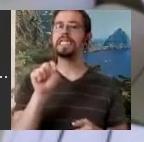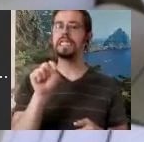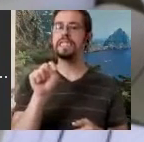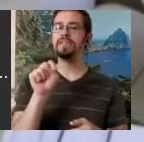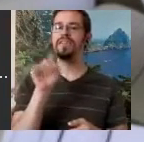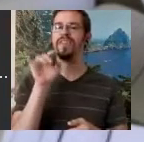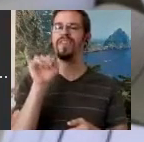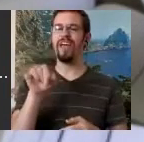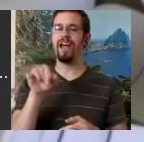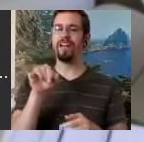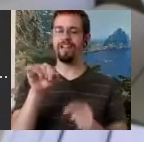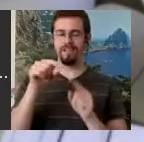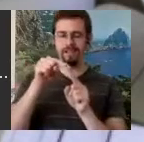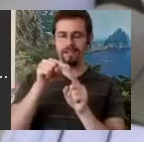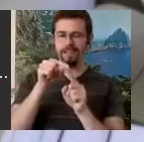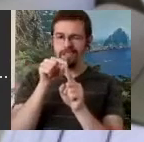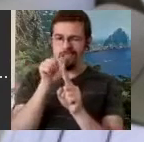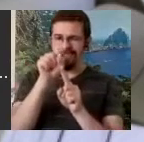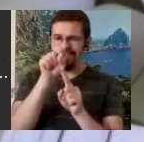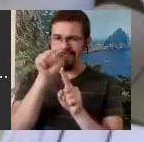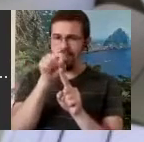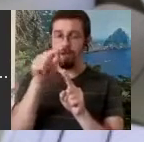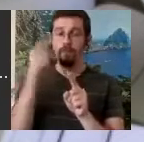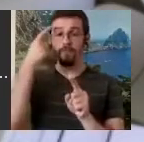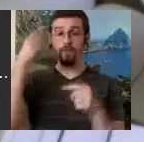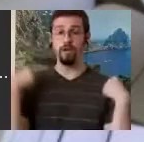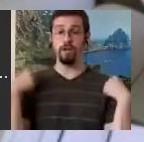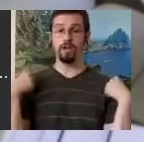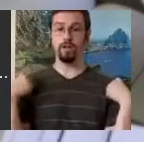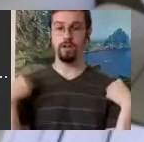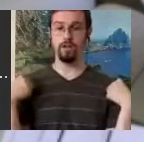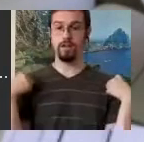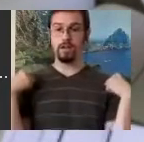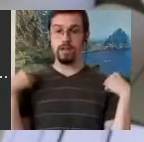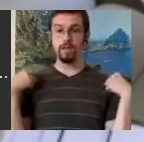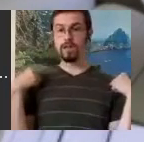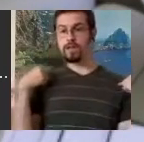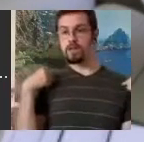know, go forward and go back and we can do just the upper body that's the